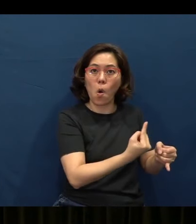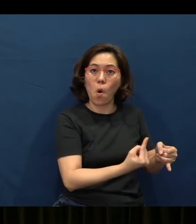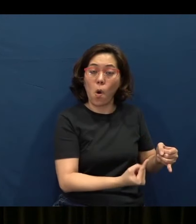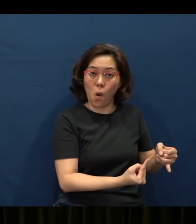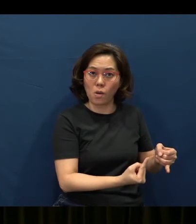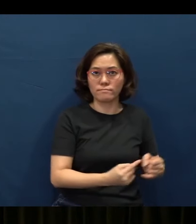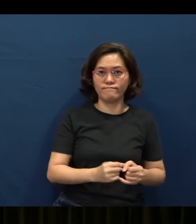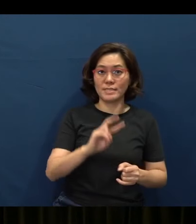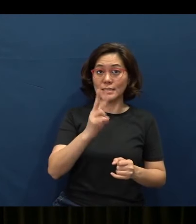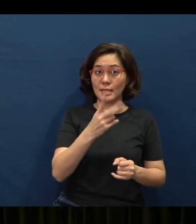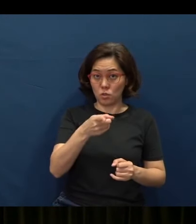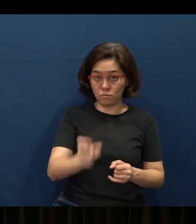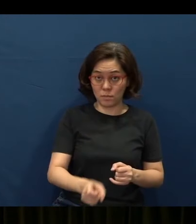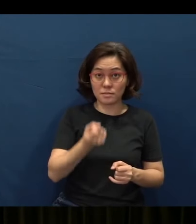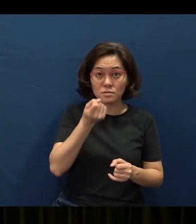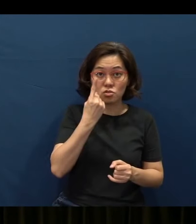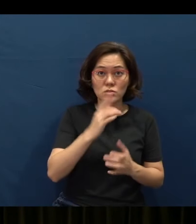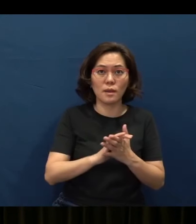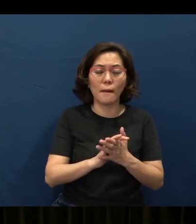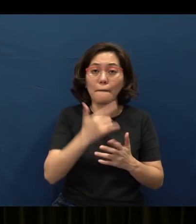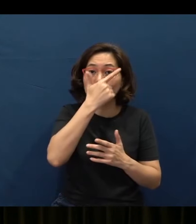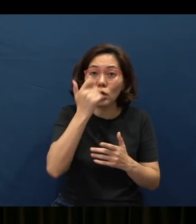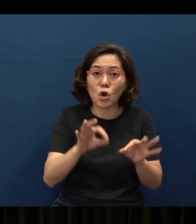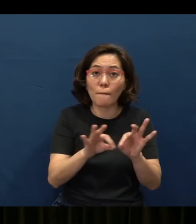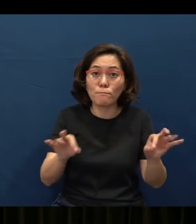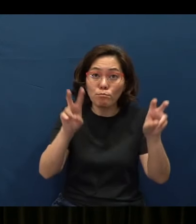Second thing you need to understand is that because they are proverbs, they are exaggerated.